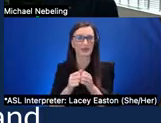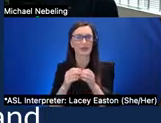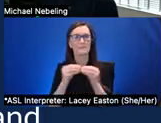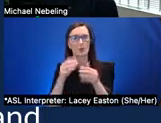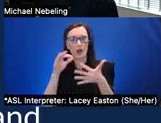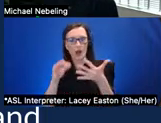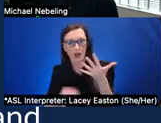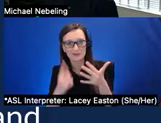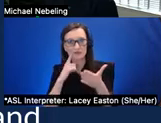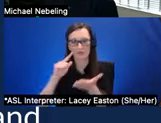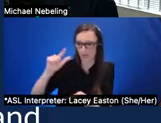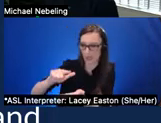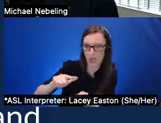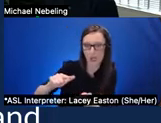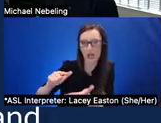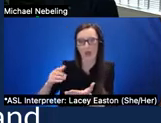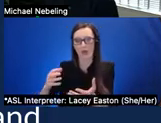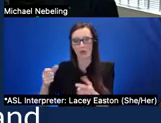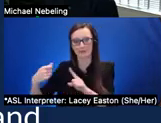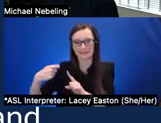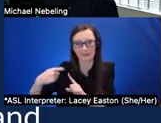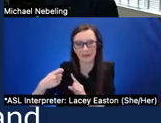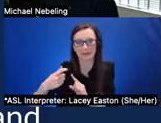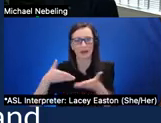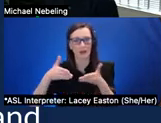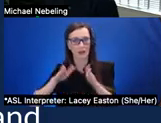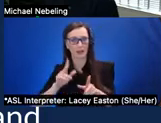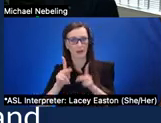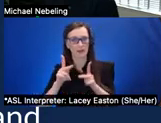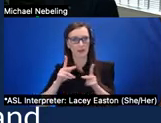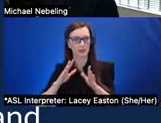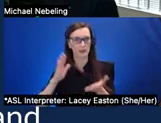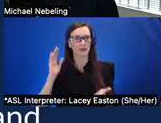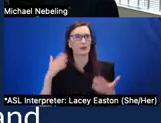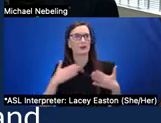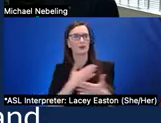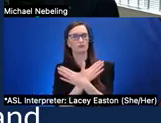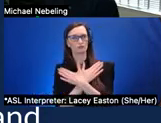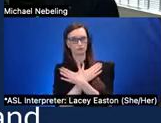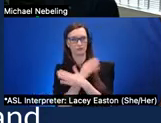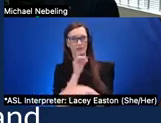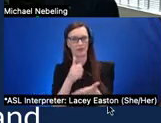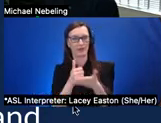and so forth as something that has been working in my teaching context next slide please jeremy